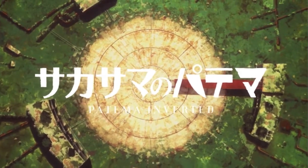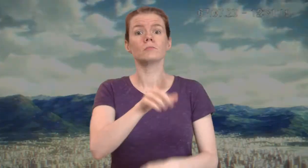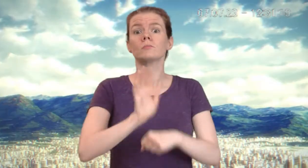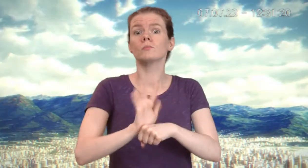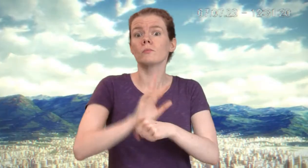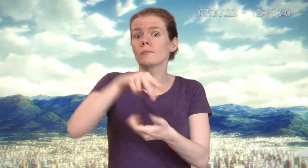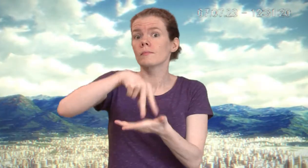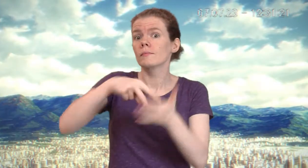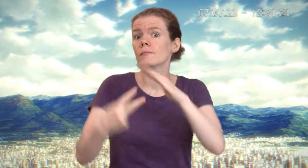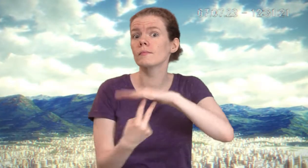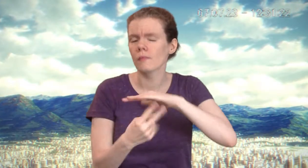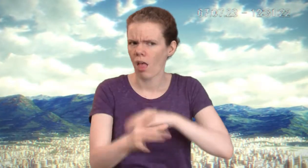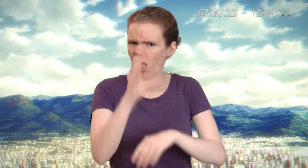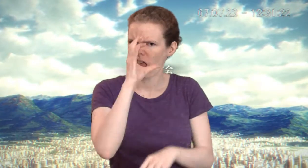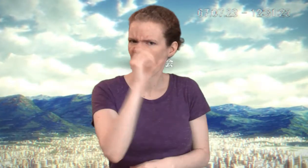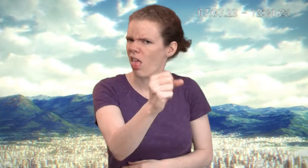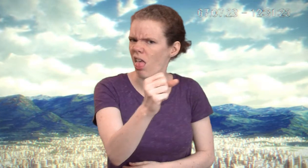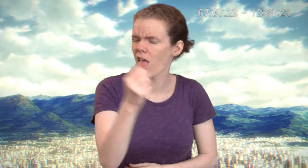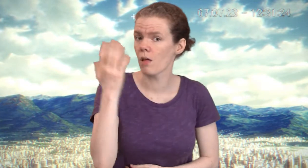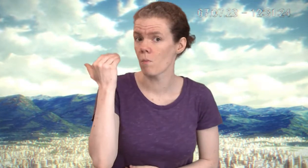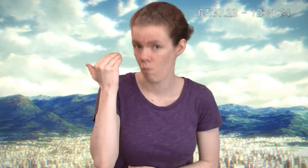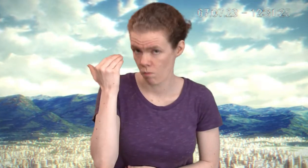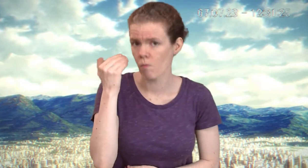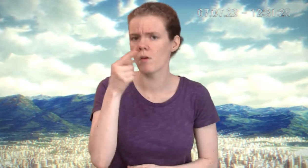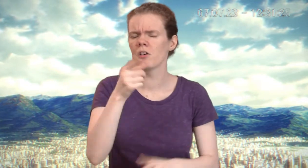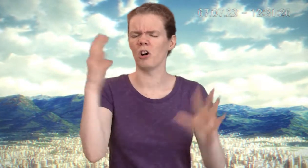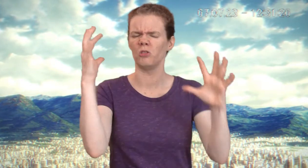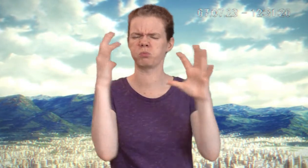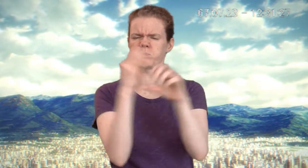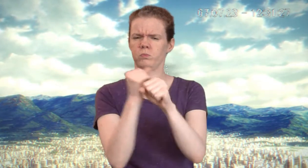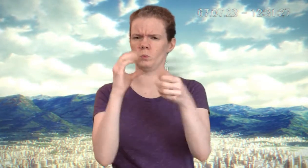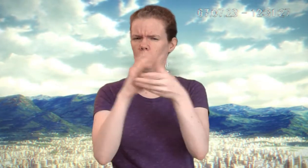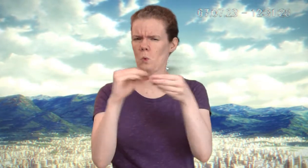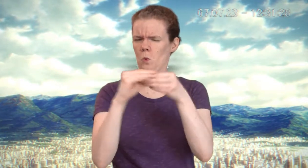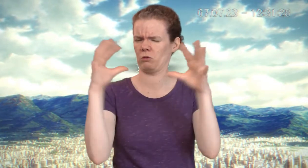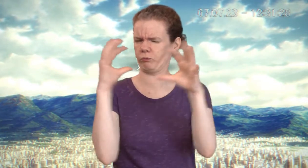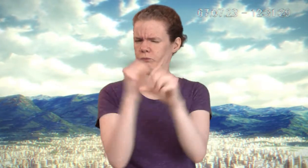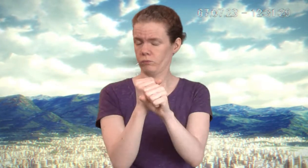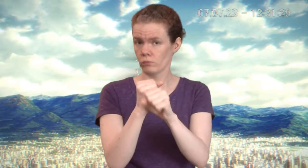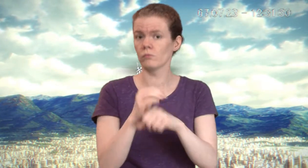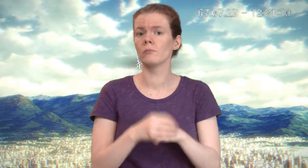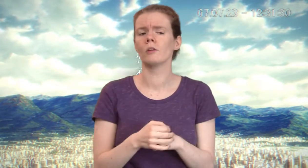Patema Inverted is a fascinating movie. The story in summary is about